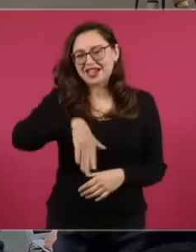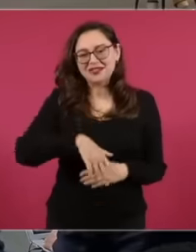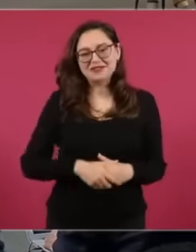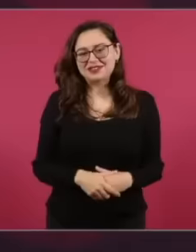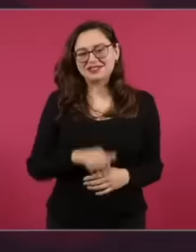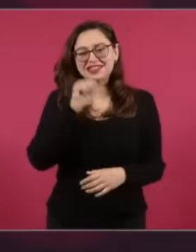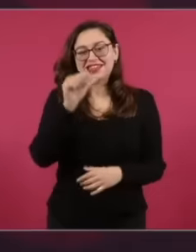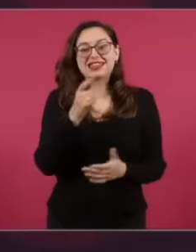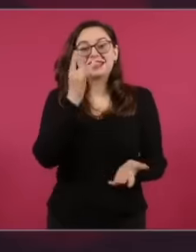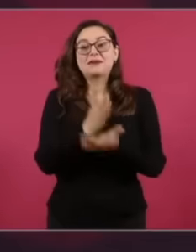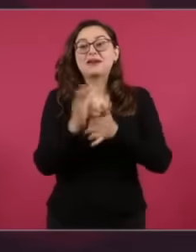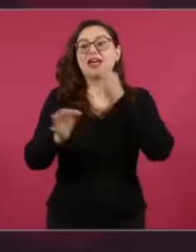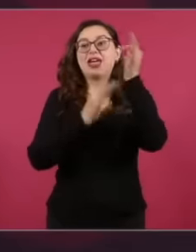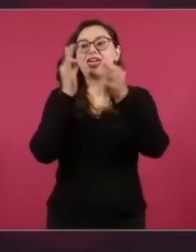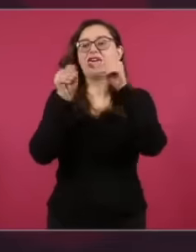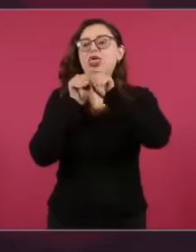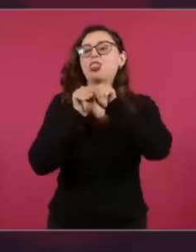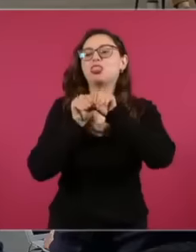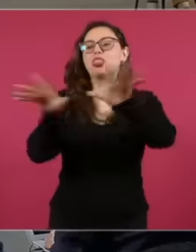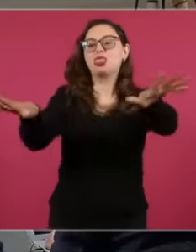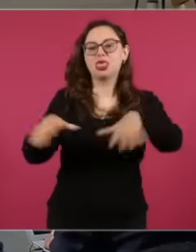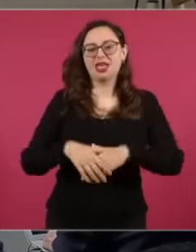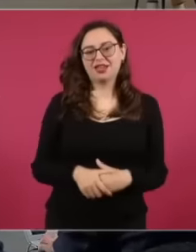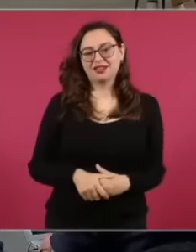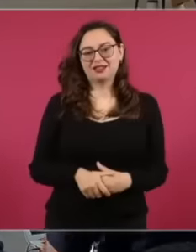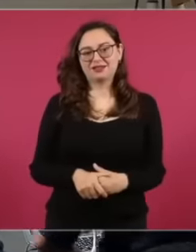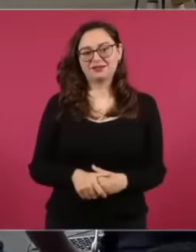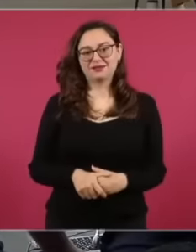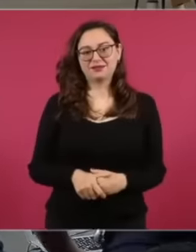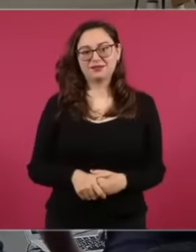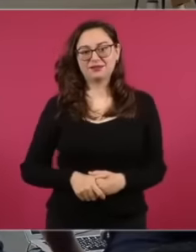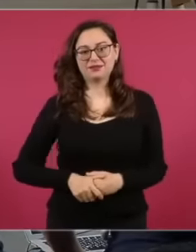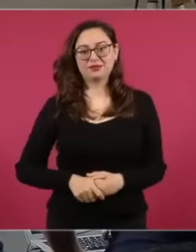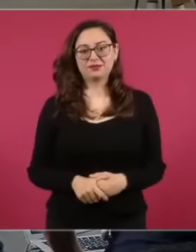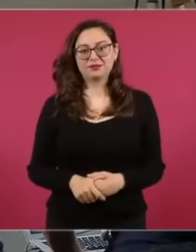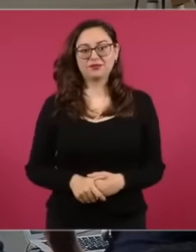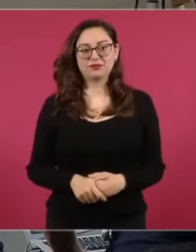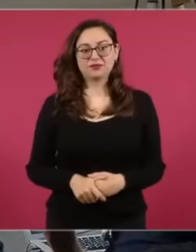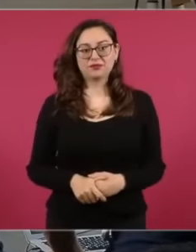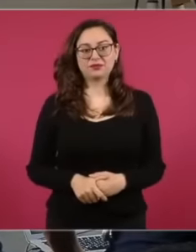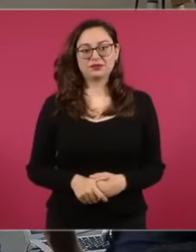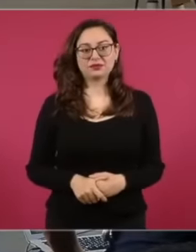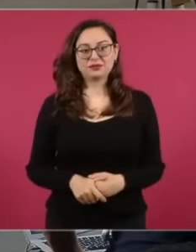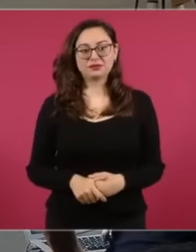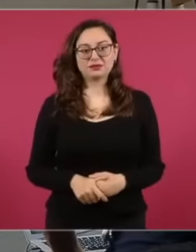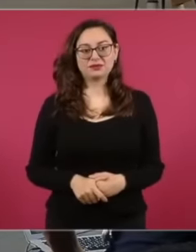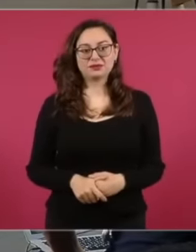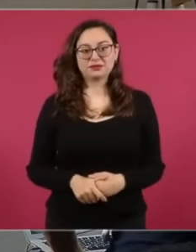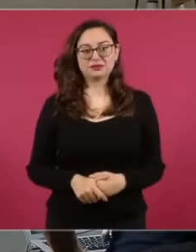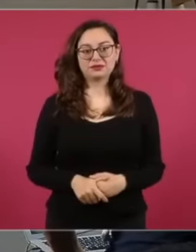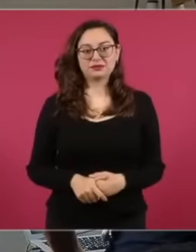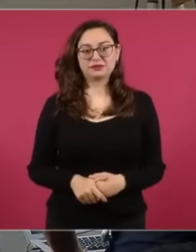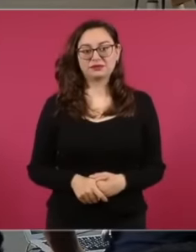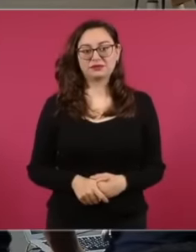a campaign it is the universal it comes out in the same information the same investigation is reform